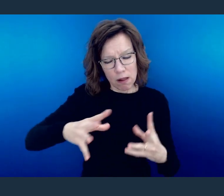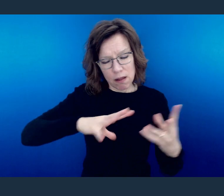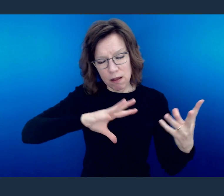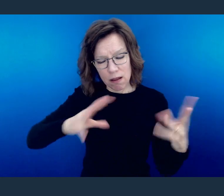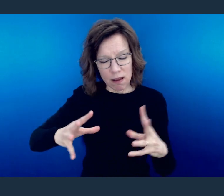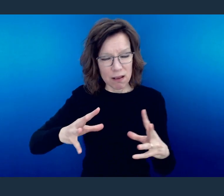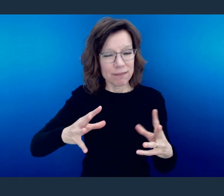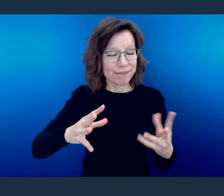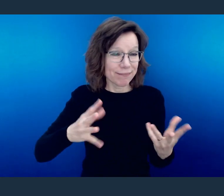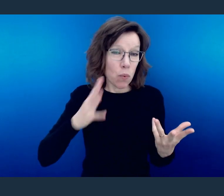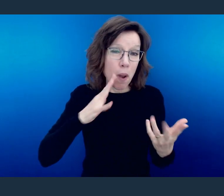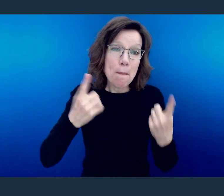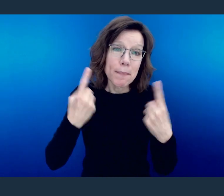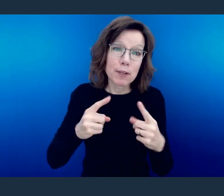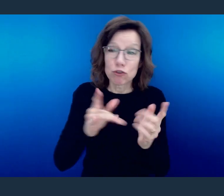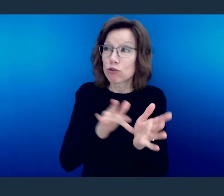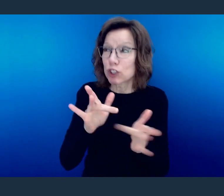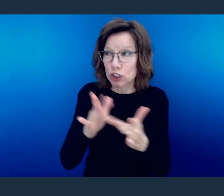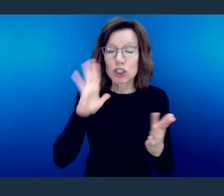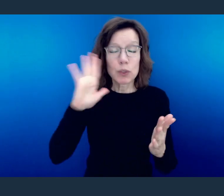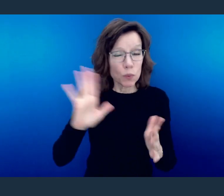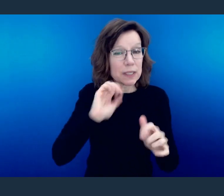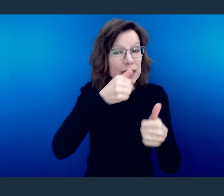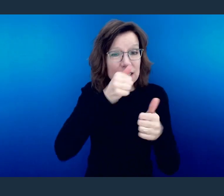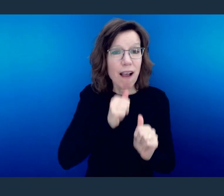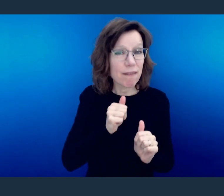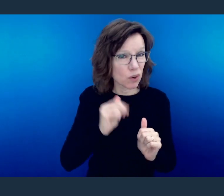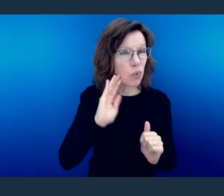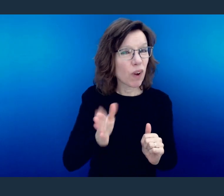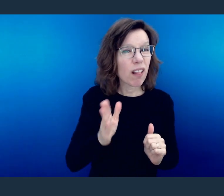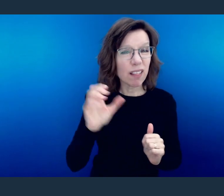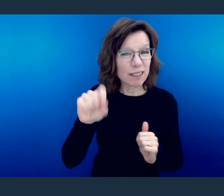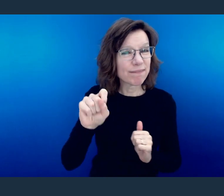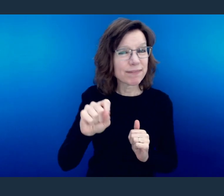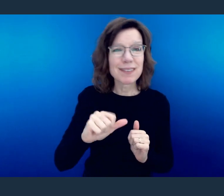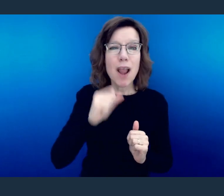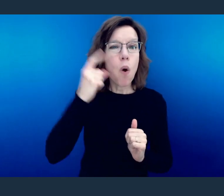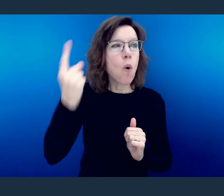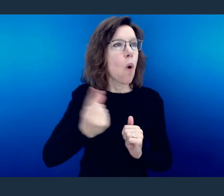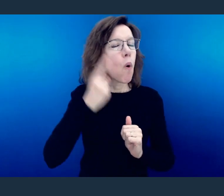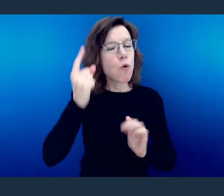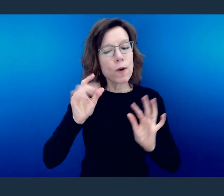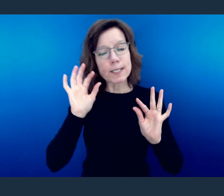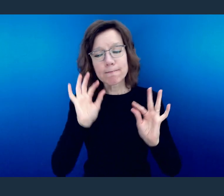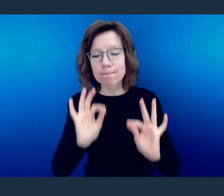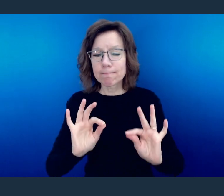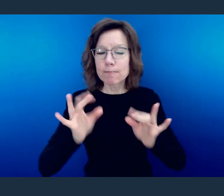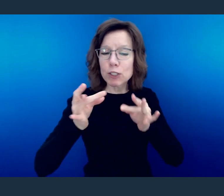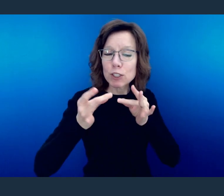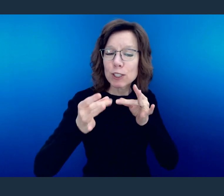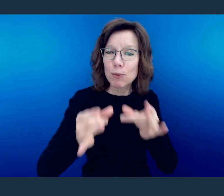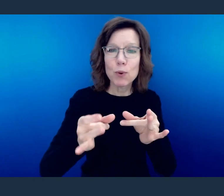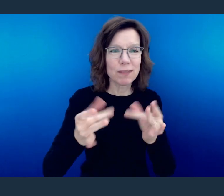part of the Christian experience. You see, it won't always be the way we want it to be.